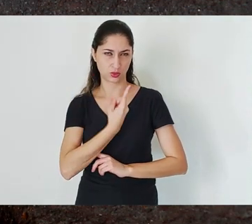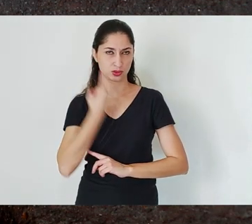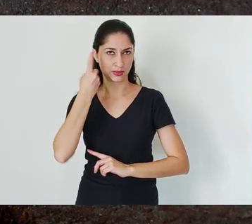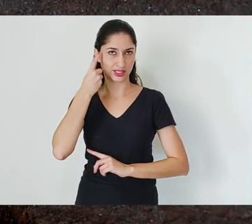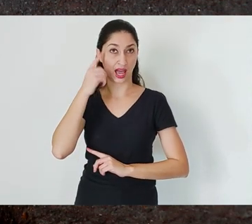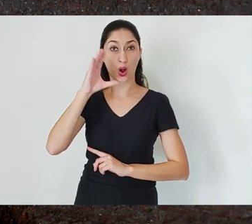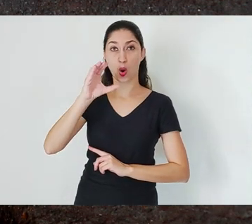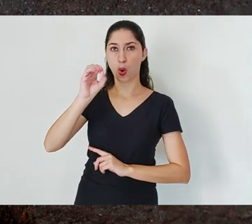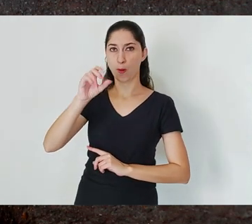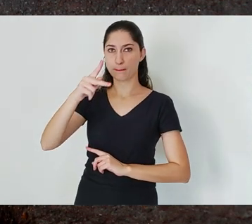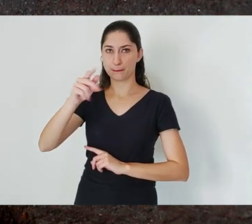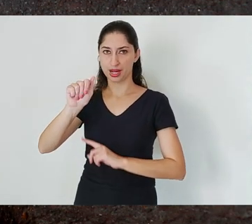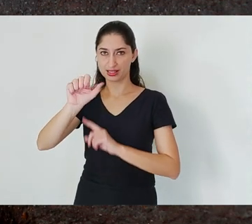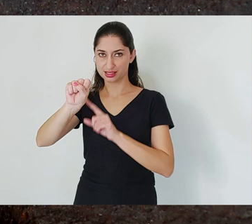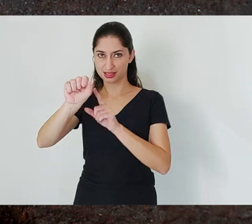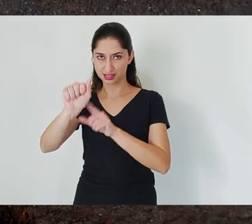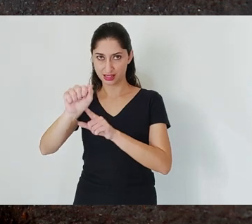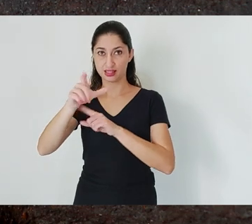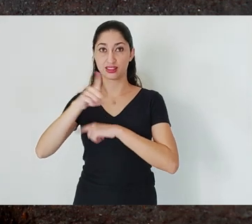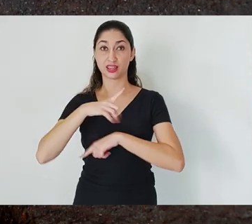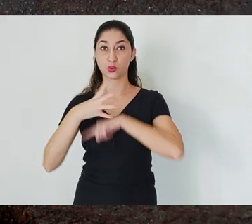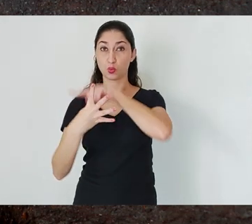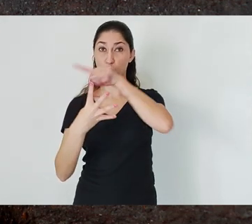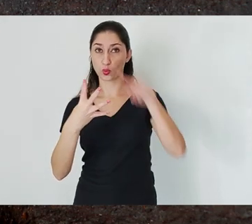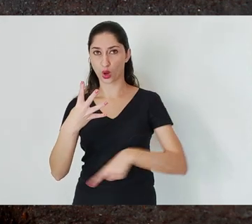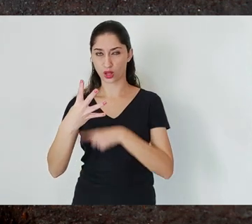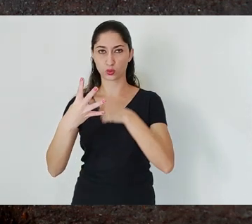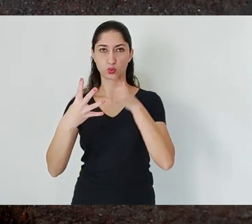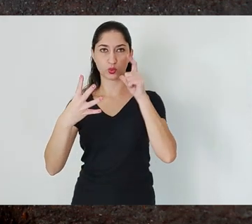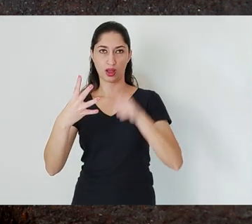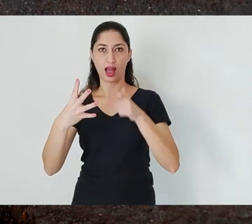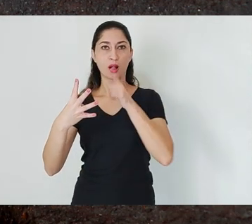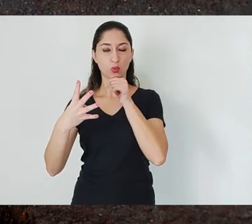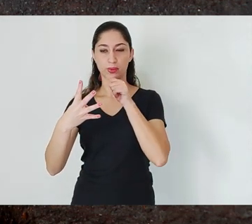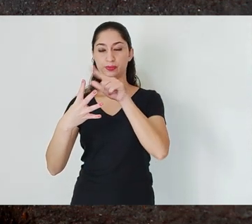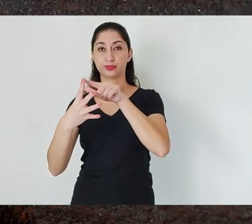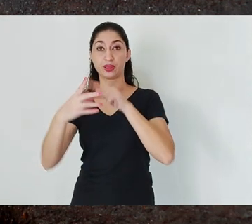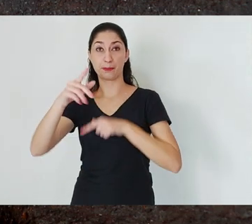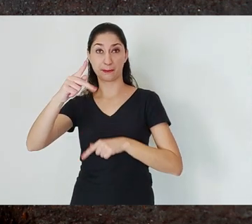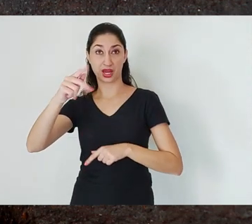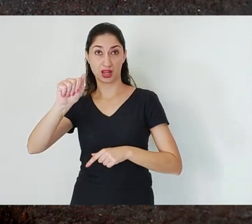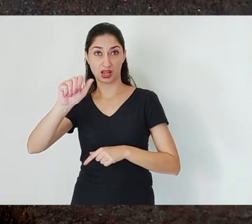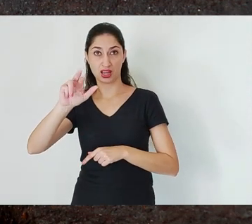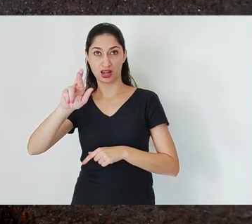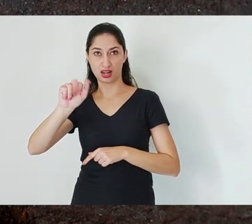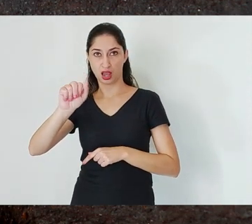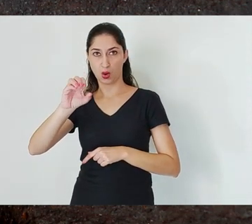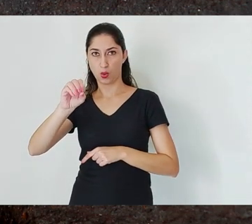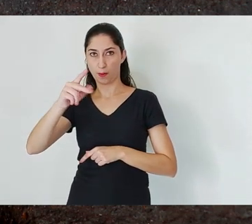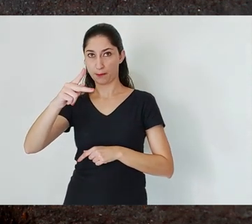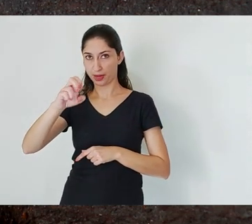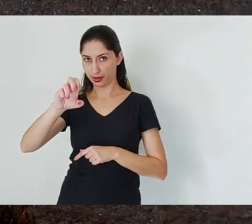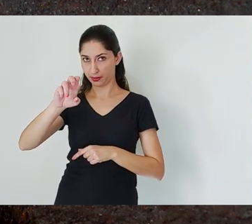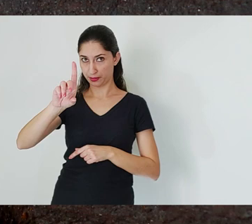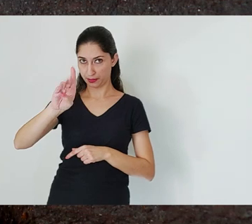four large integrated systems (SIs), namely Paraopeba, Rio das Velhas, Morro Redondo e Ibirité-Barreiro.